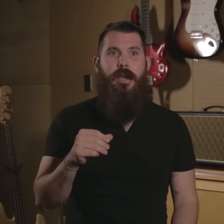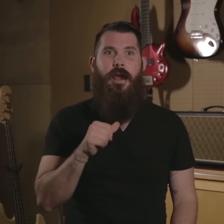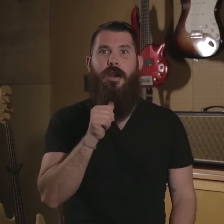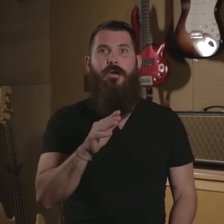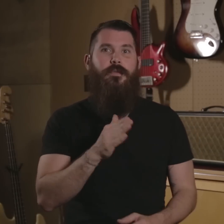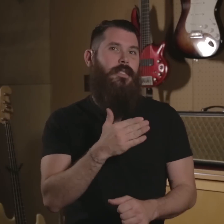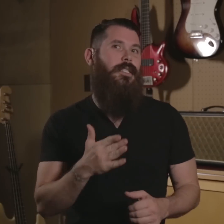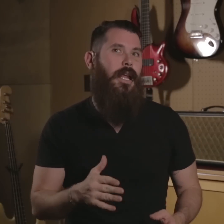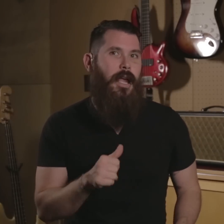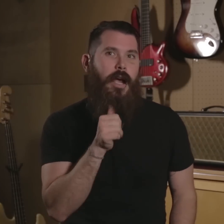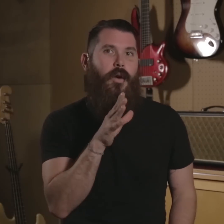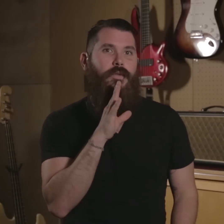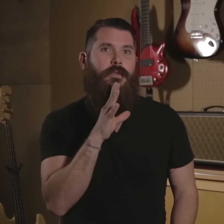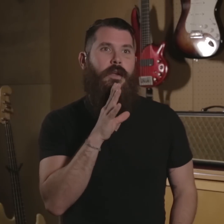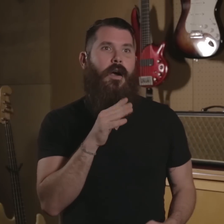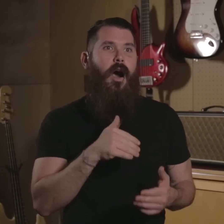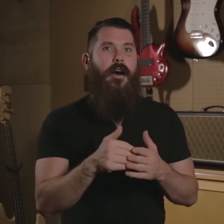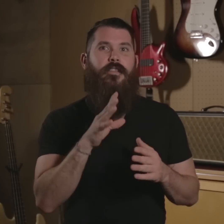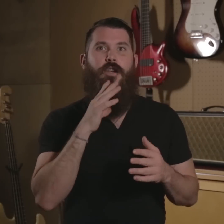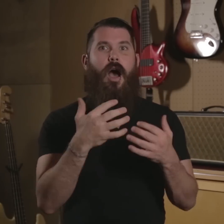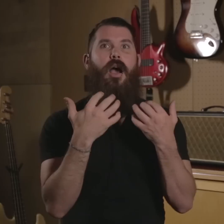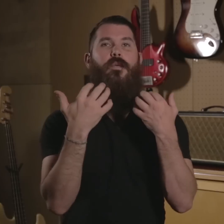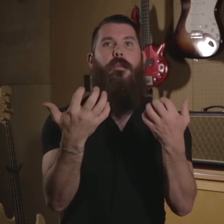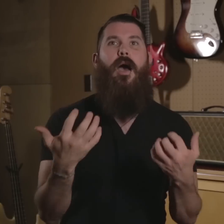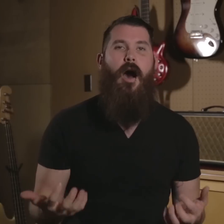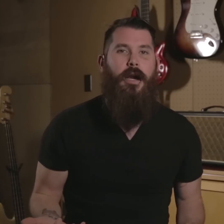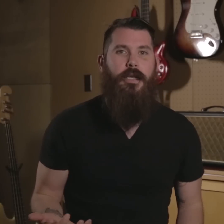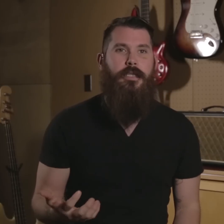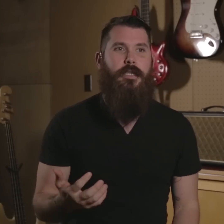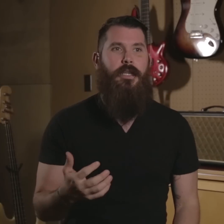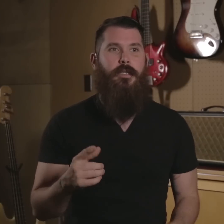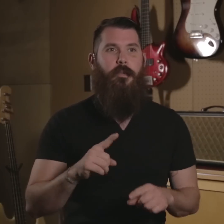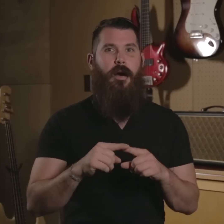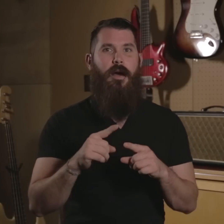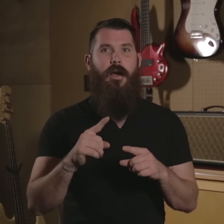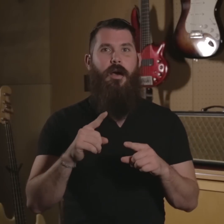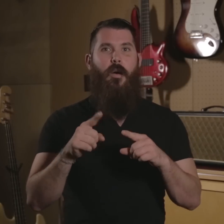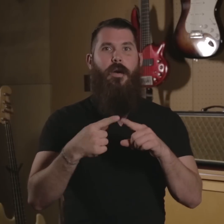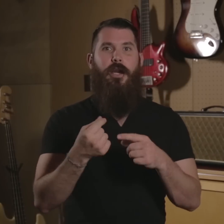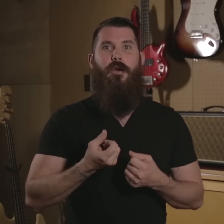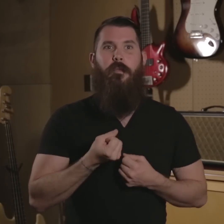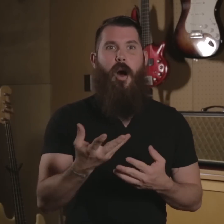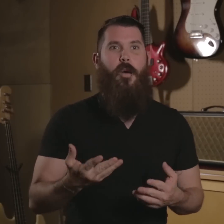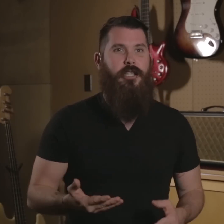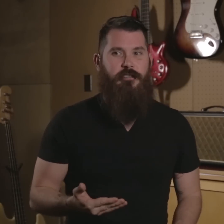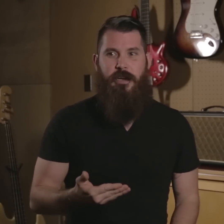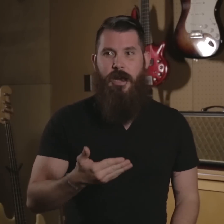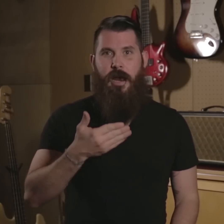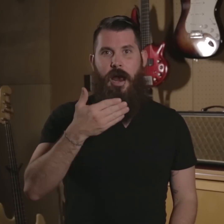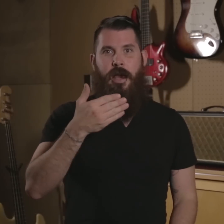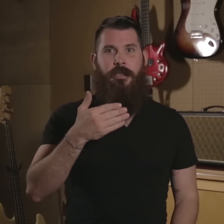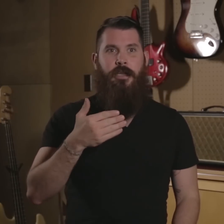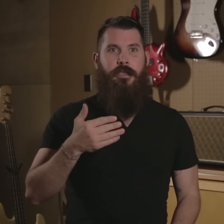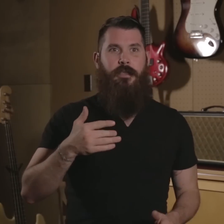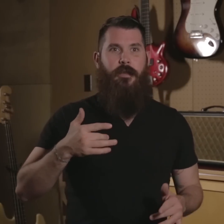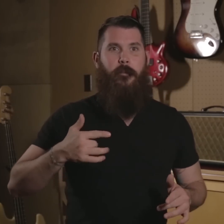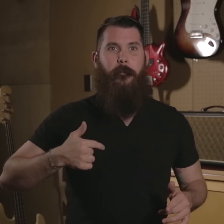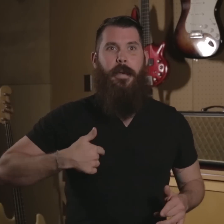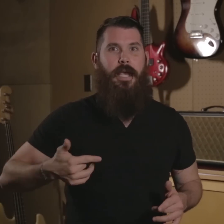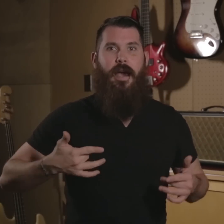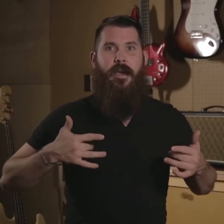and I don't sing, I don't often talk with the audiences. But when I do poetry it's me I